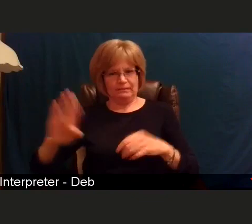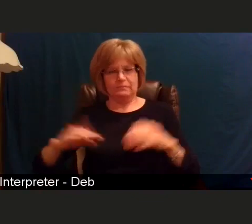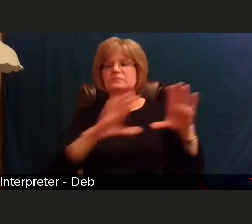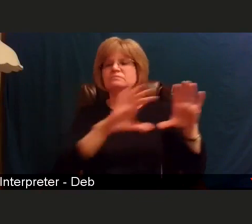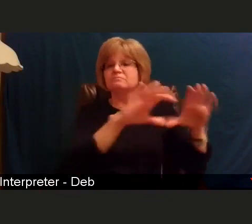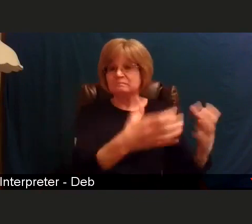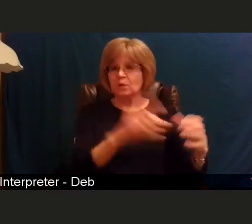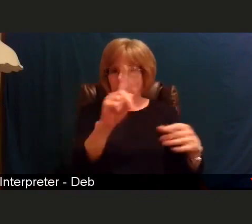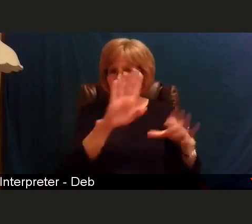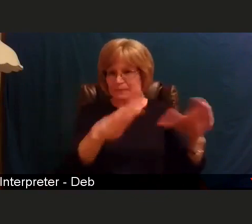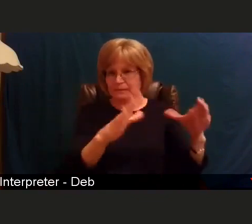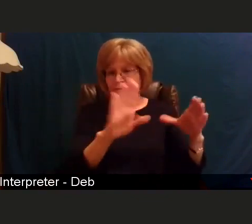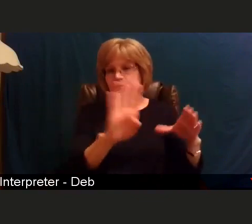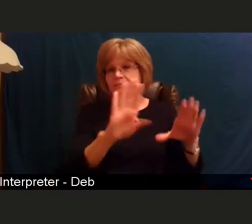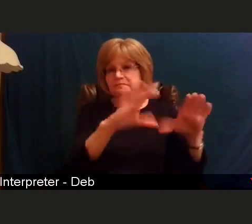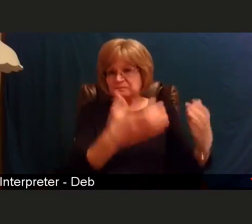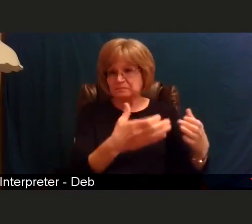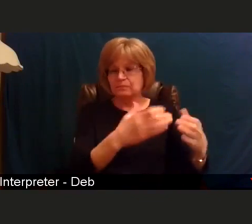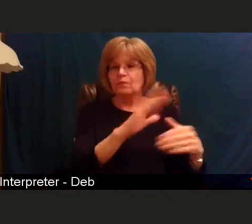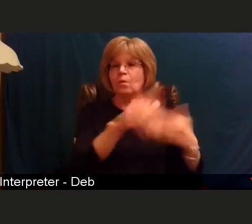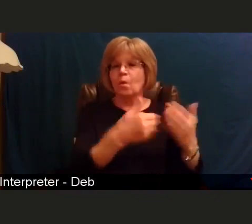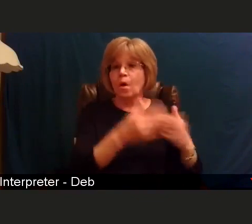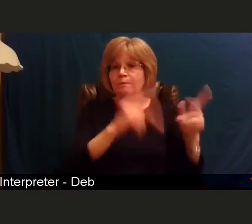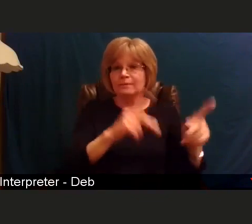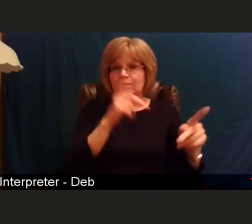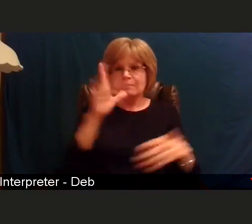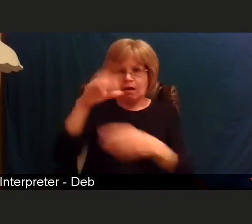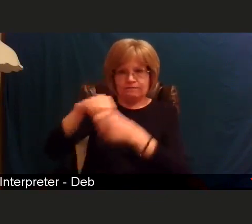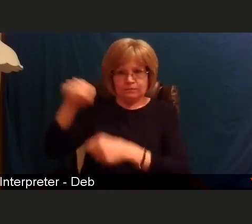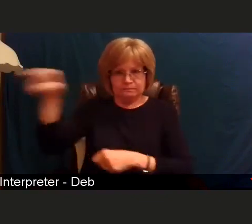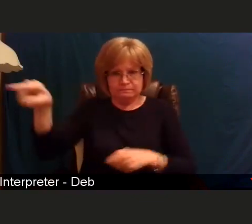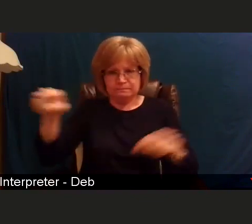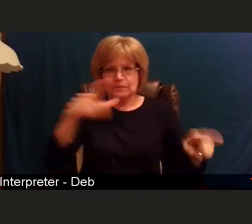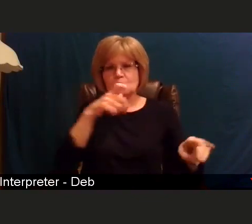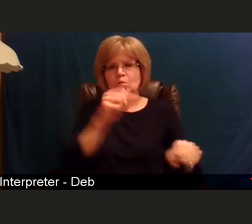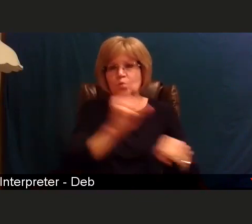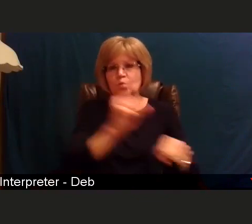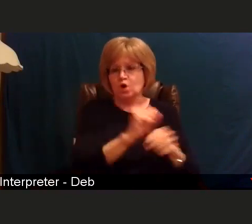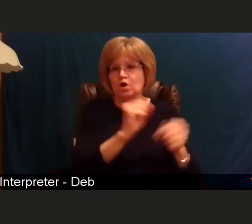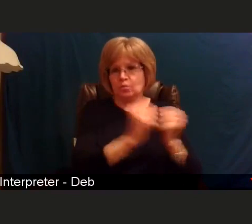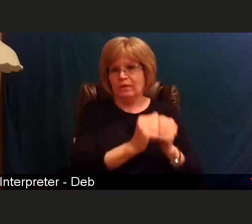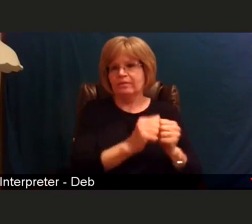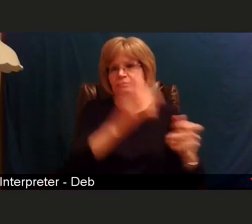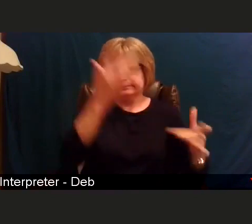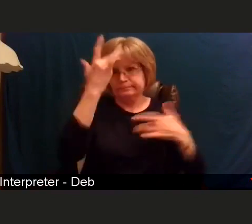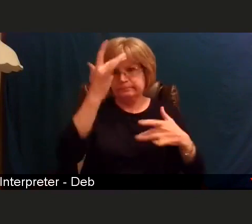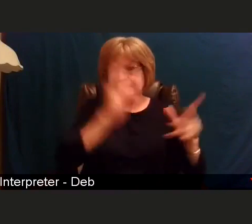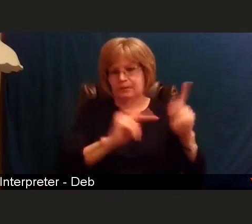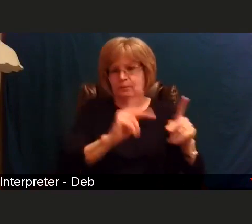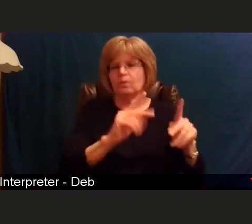that were not included in tier 1A, and then also persons who are 65 years and older,